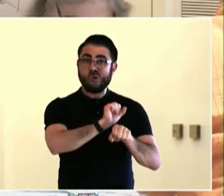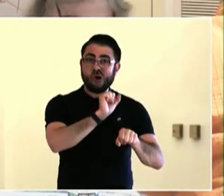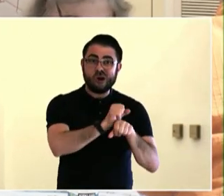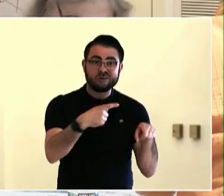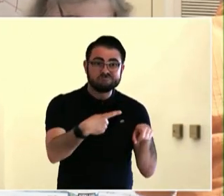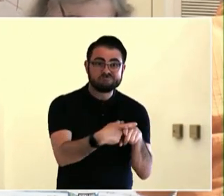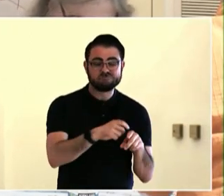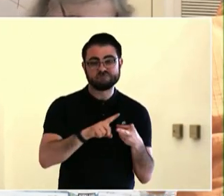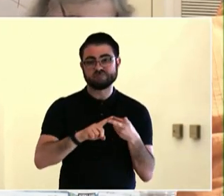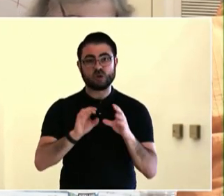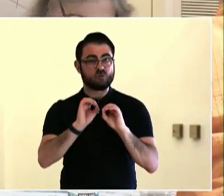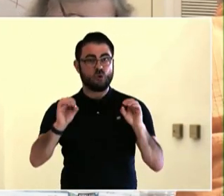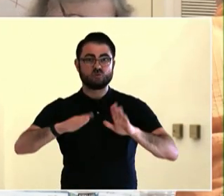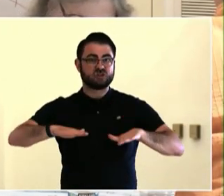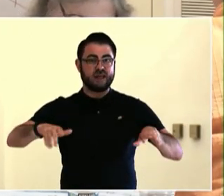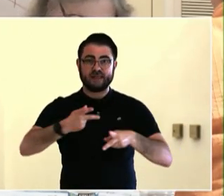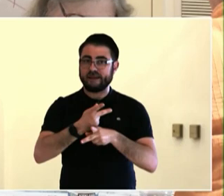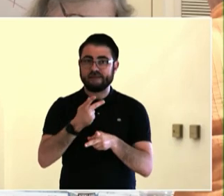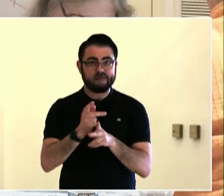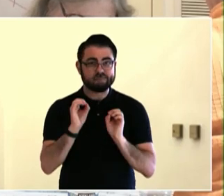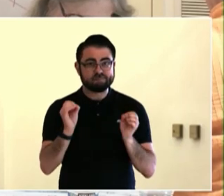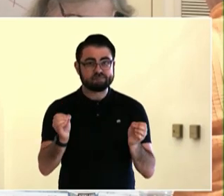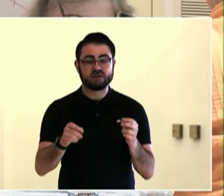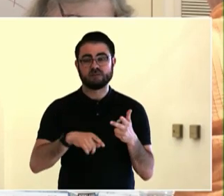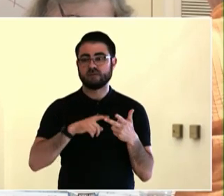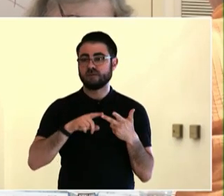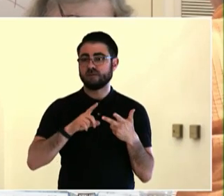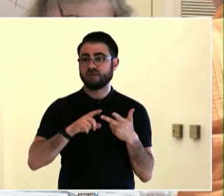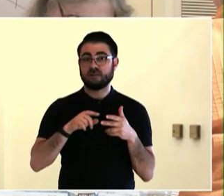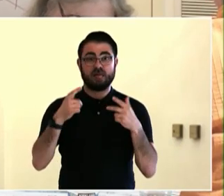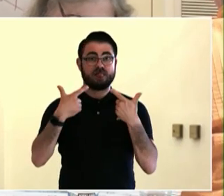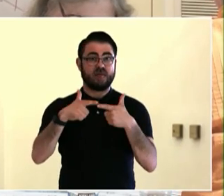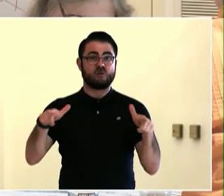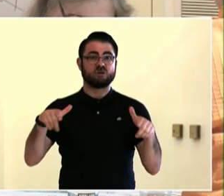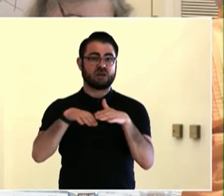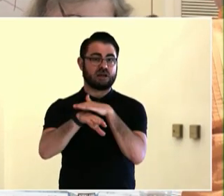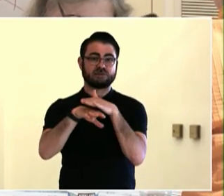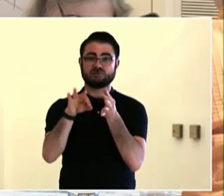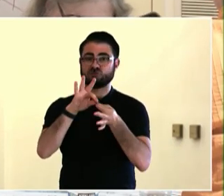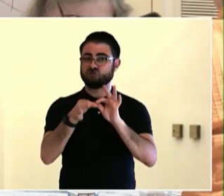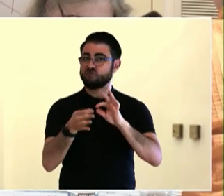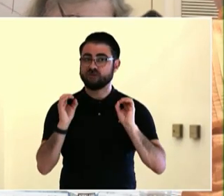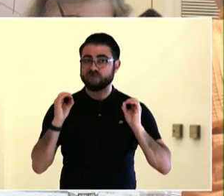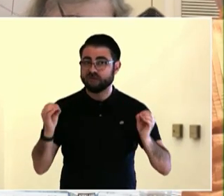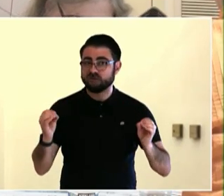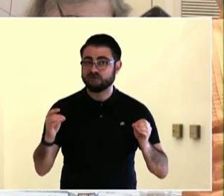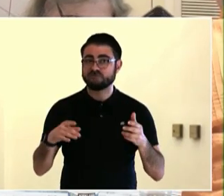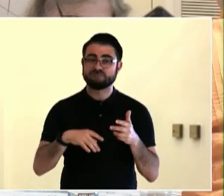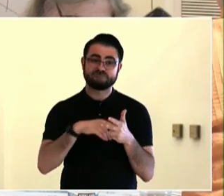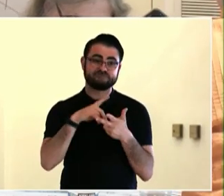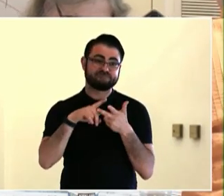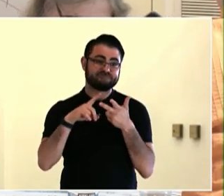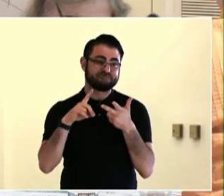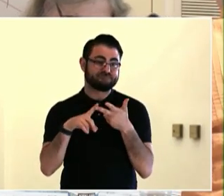So in the interpretation rooms, don't worry about it -- use whatever language you're working